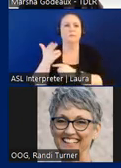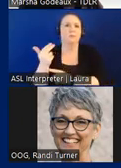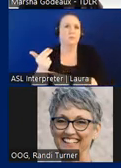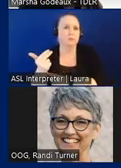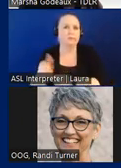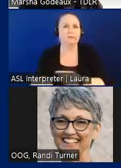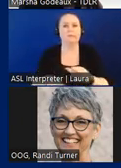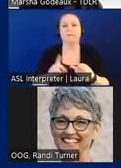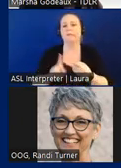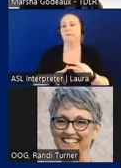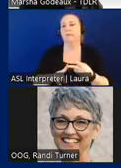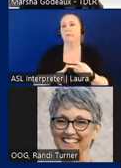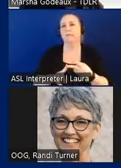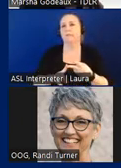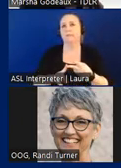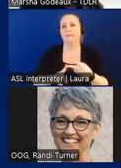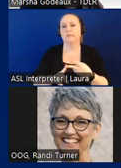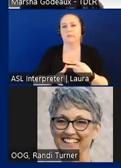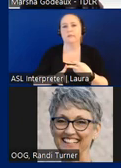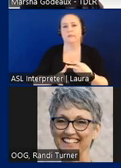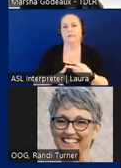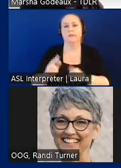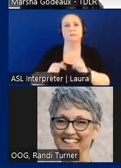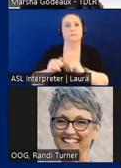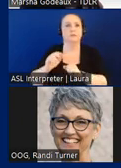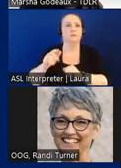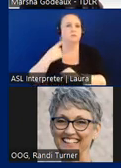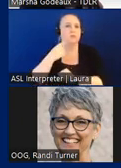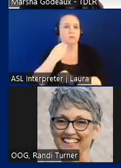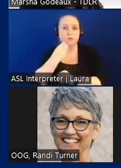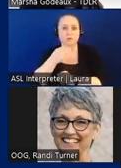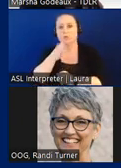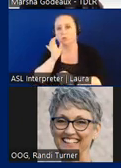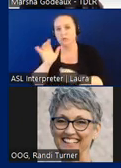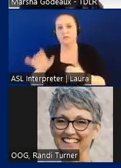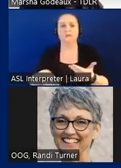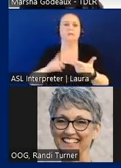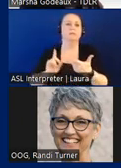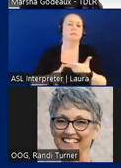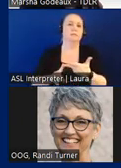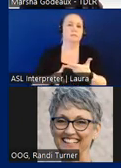facilities that are for consumption of food or drink, places of exhibition or entertainment,